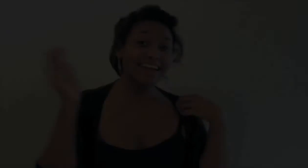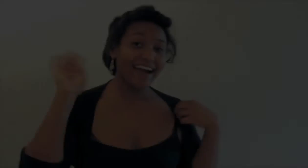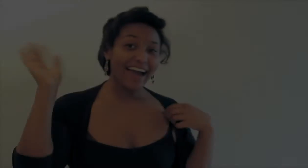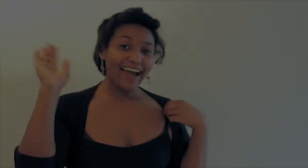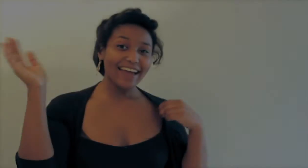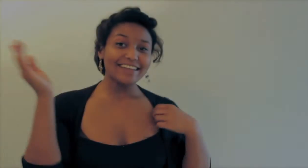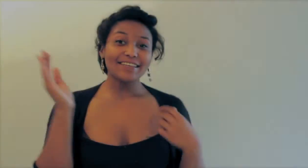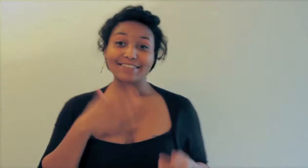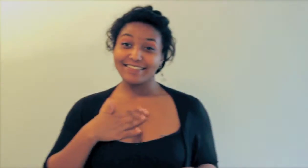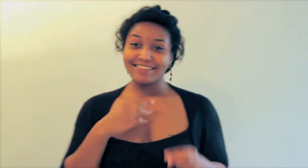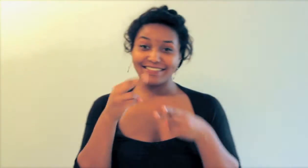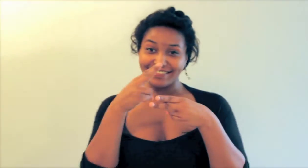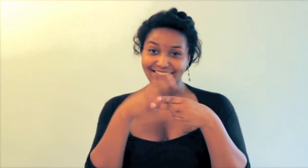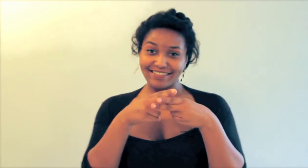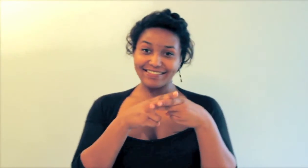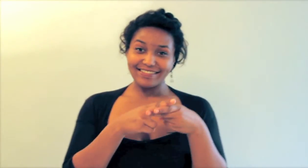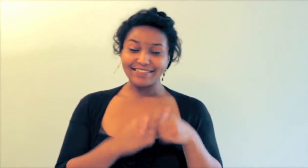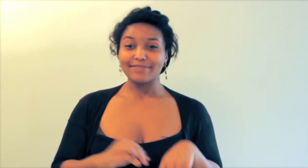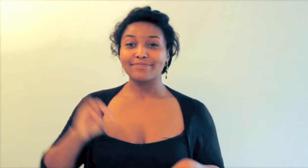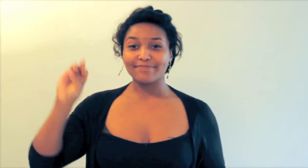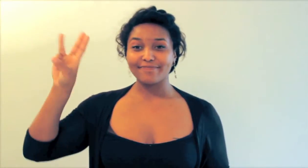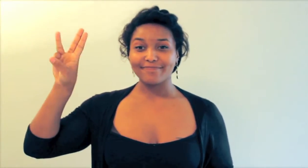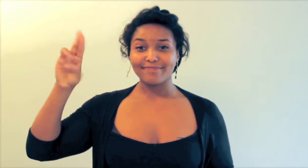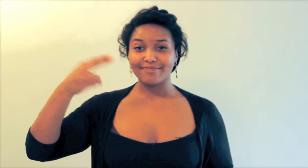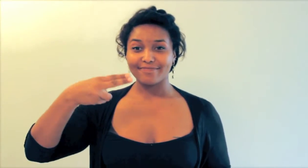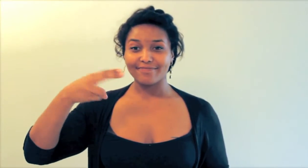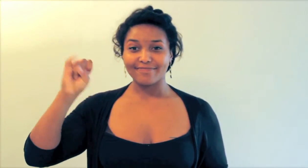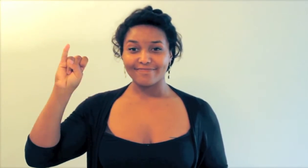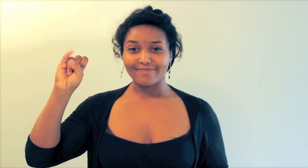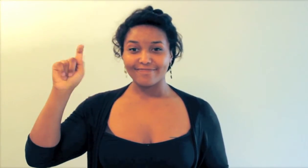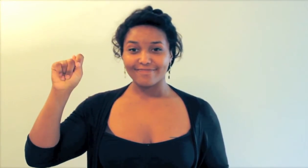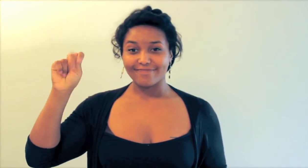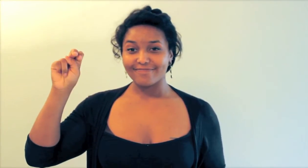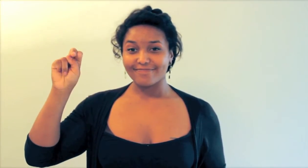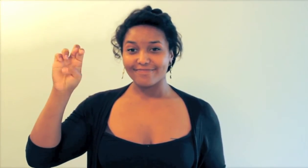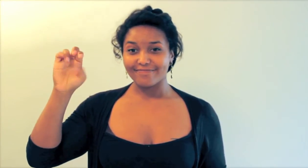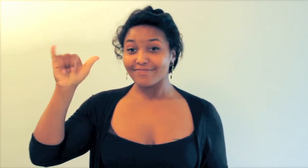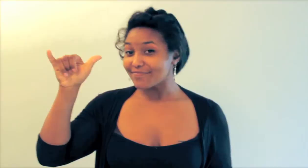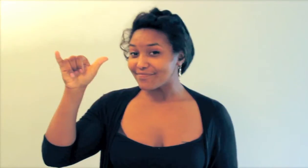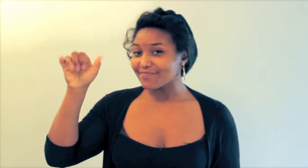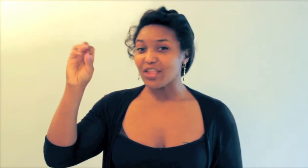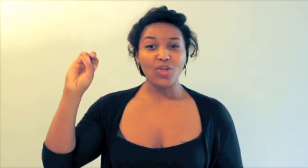Hi! My name is Whitney